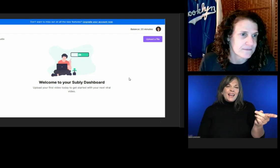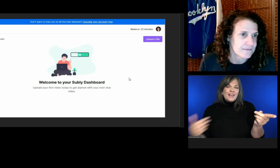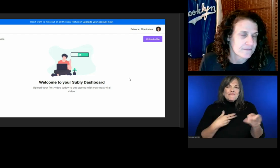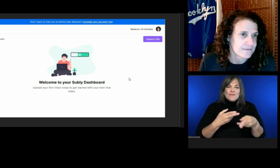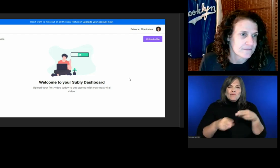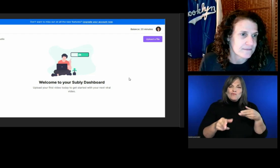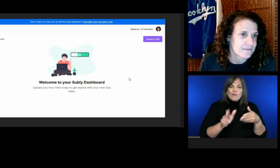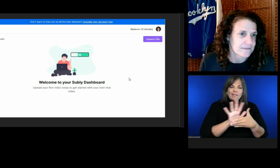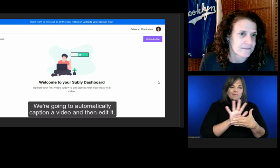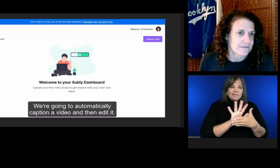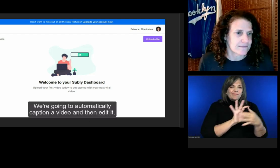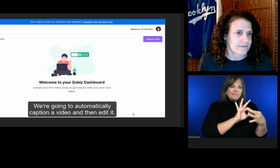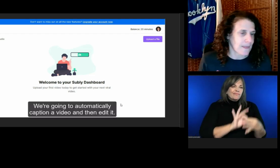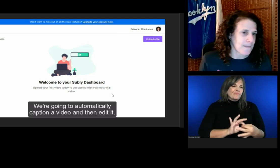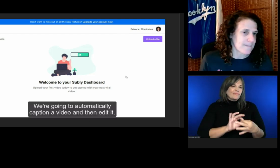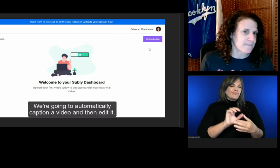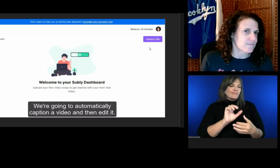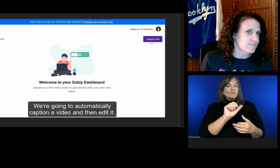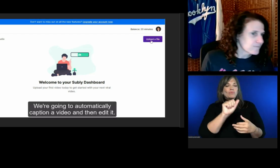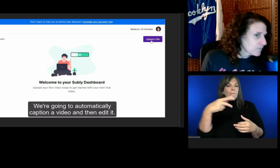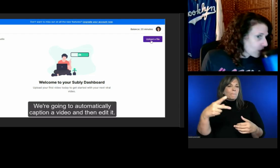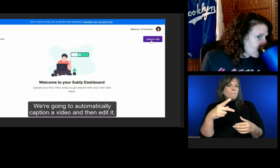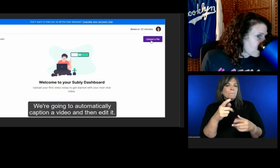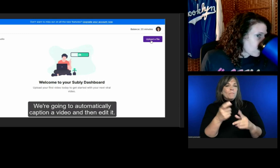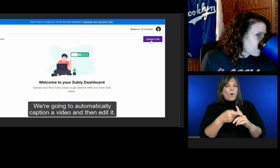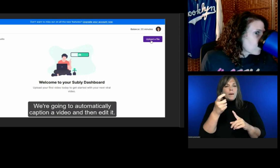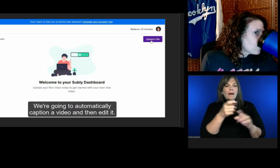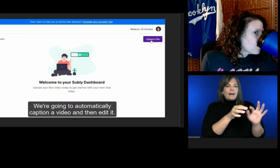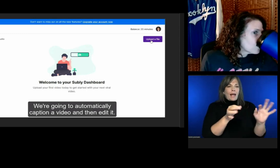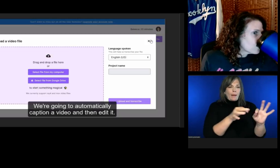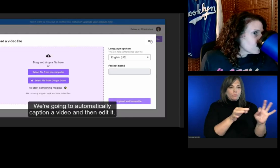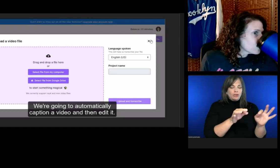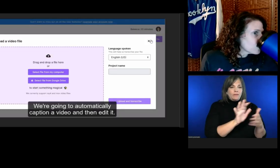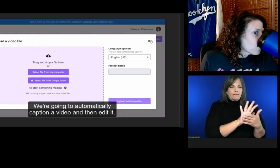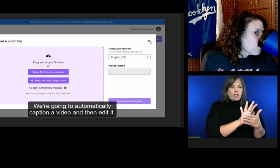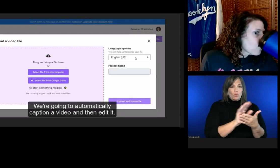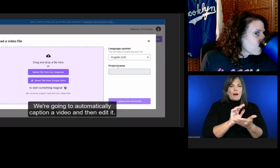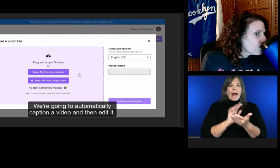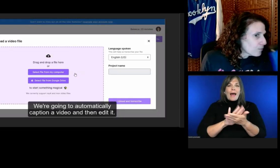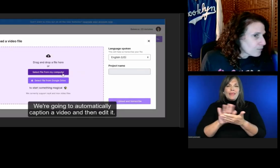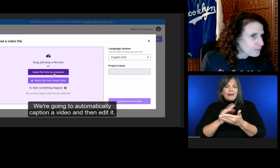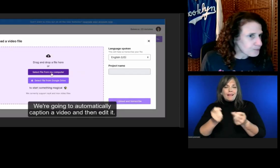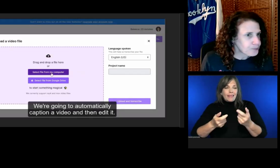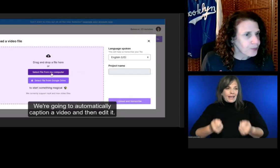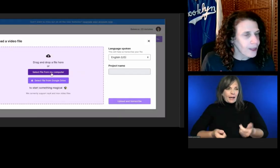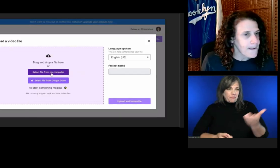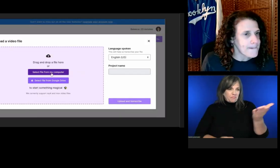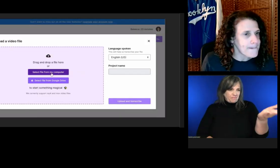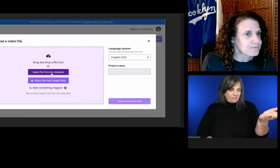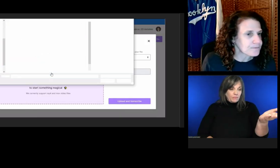We're going to automatically caption a video and then edit it.